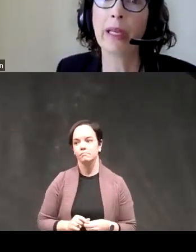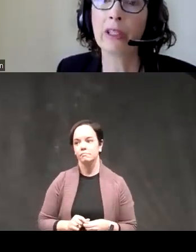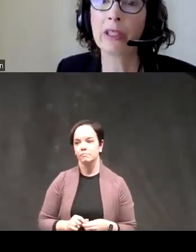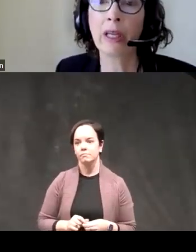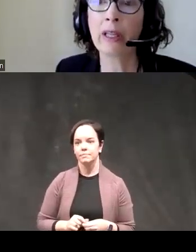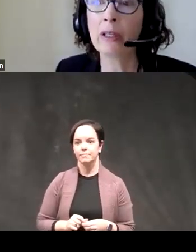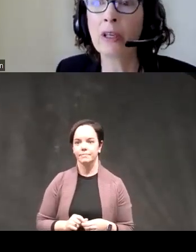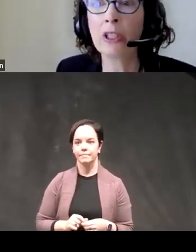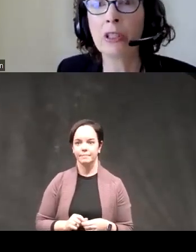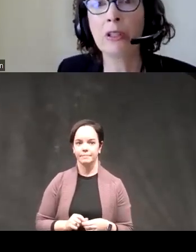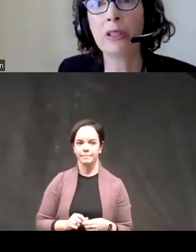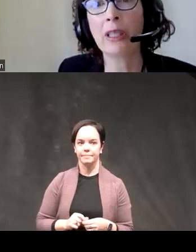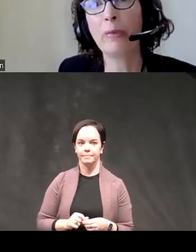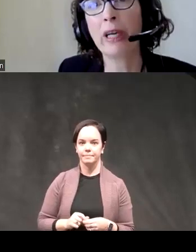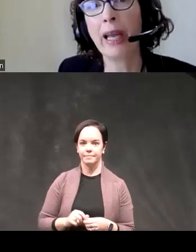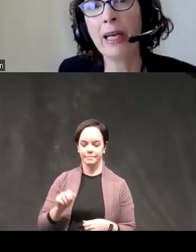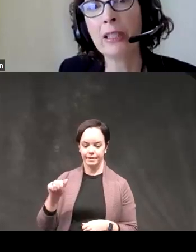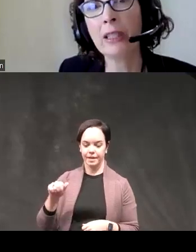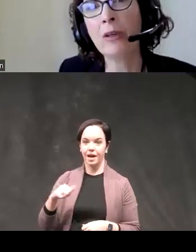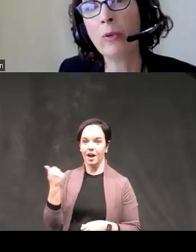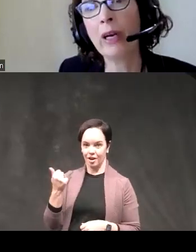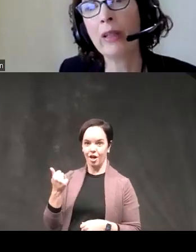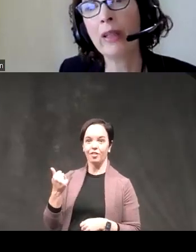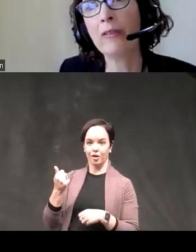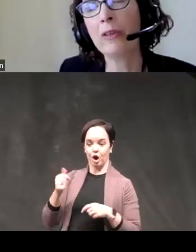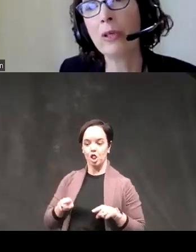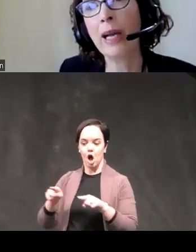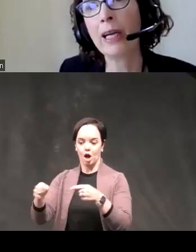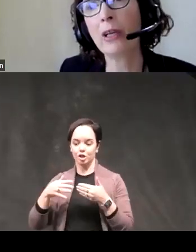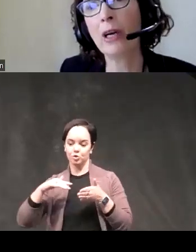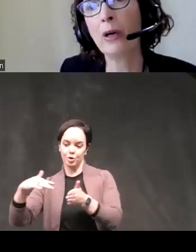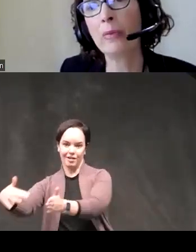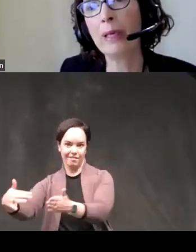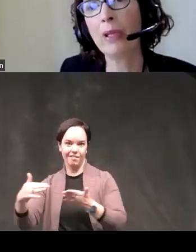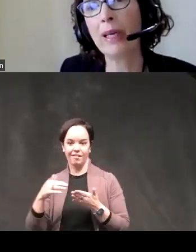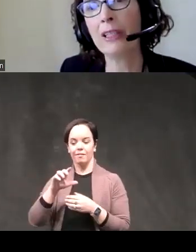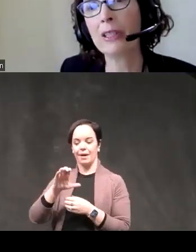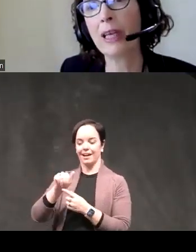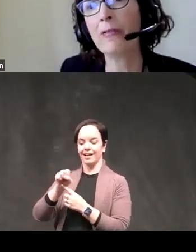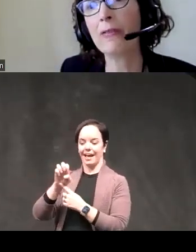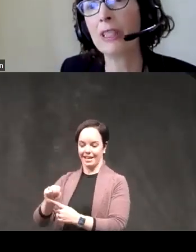there's another longitudinal study by kassin where they've tracked people at ages 10 15